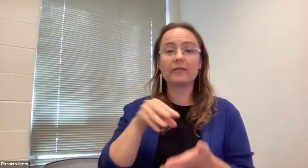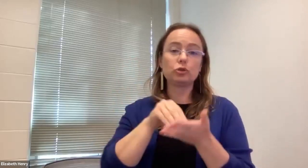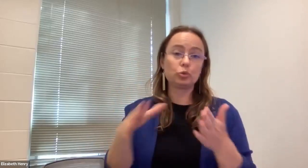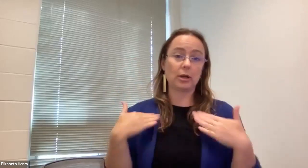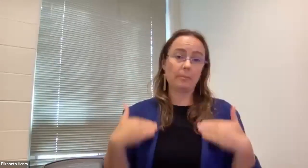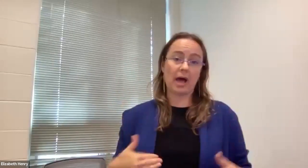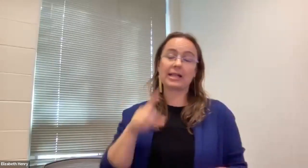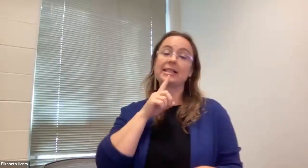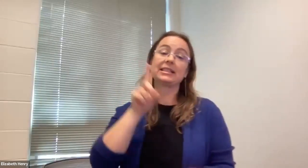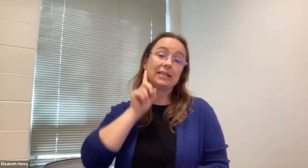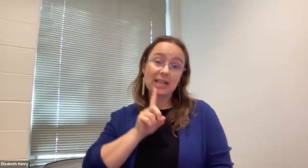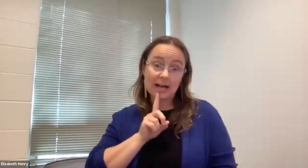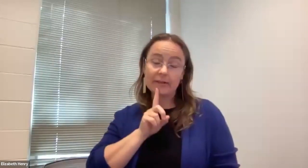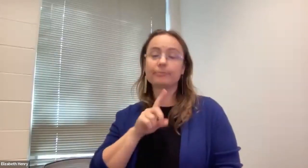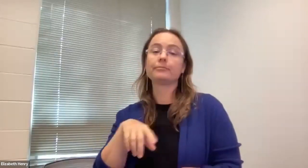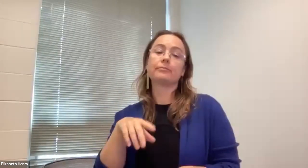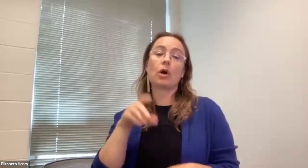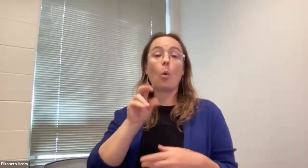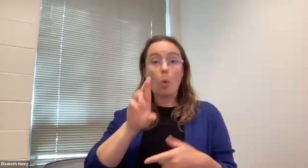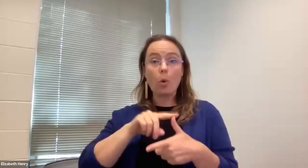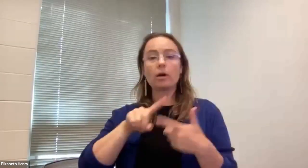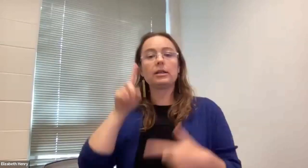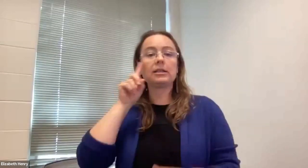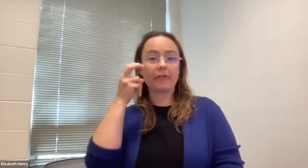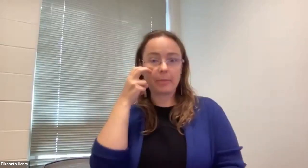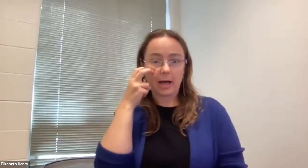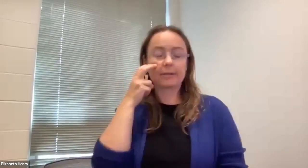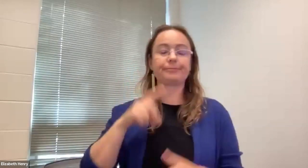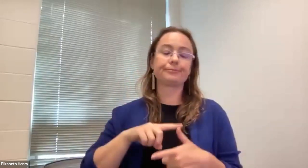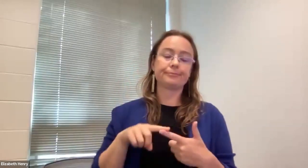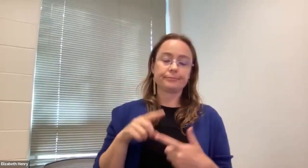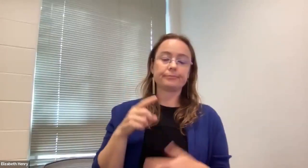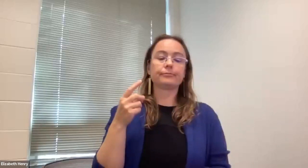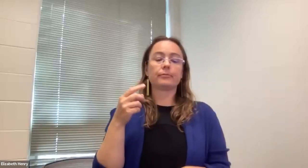Gustavo Navarrete (he/him/él): And where the majority of student. The student body is deaf, uh, or deaf blind.